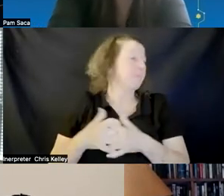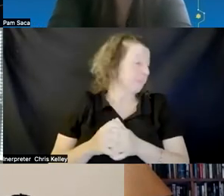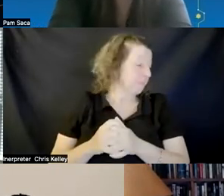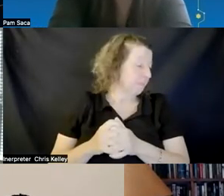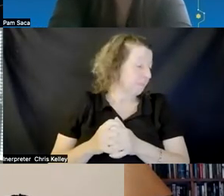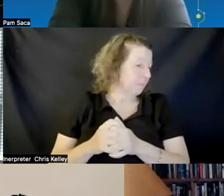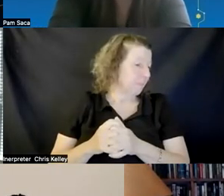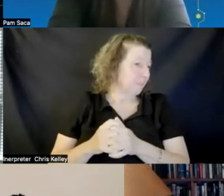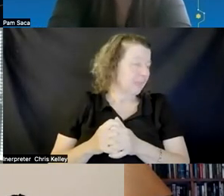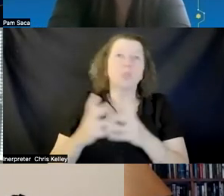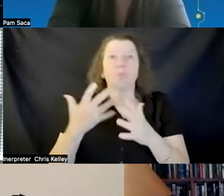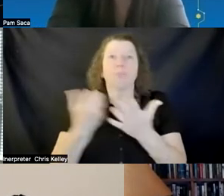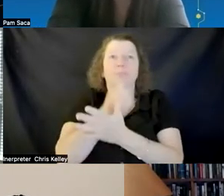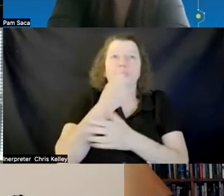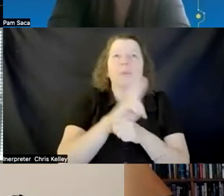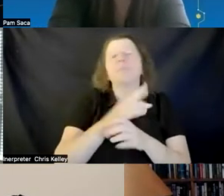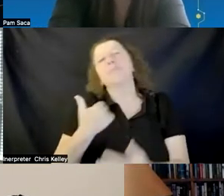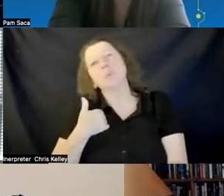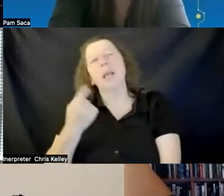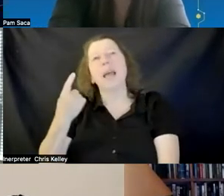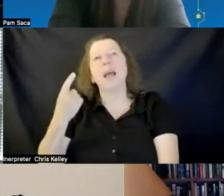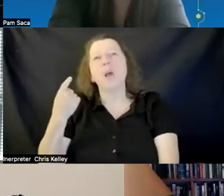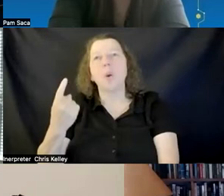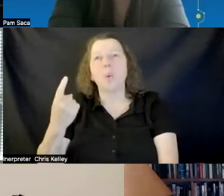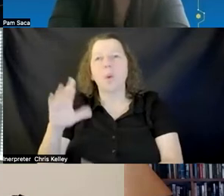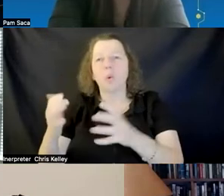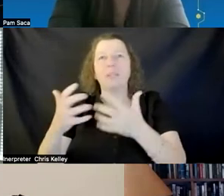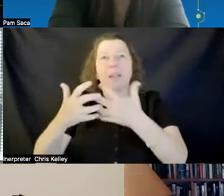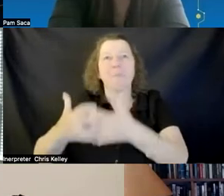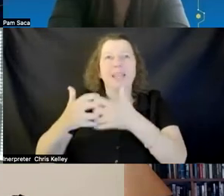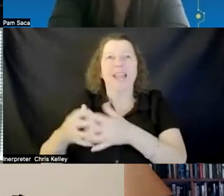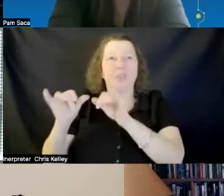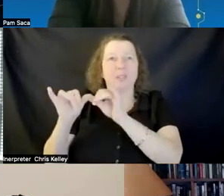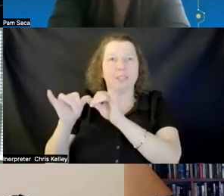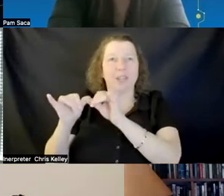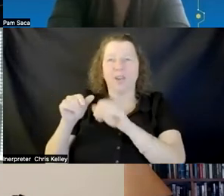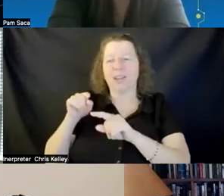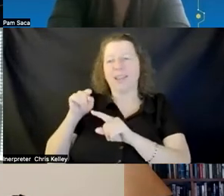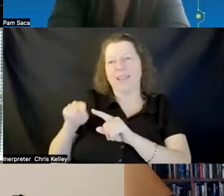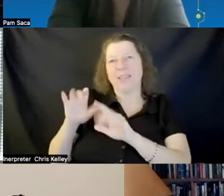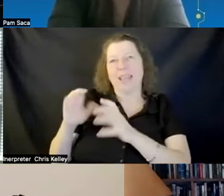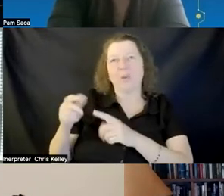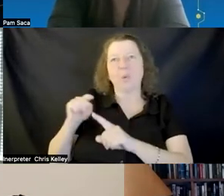i mean we do have one course was a mechanical engineering where they just wanted uh better views